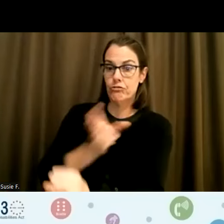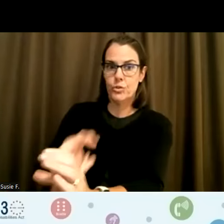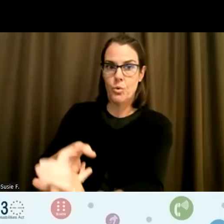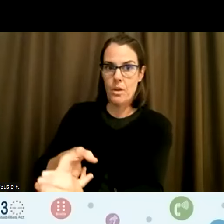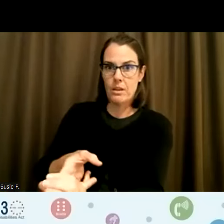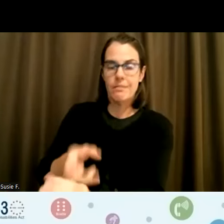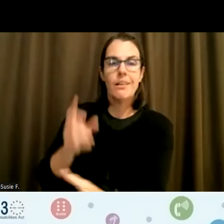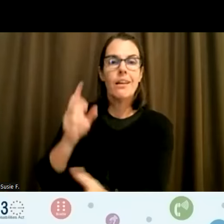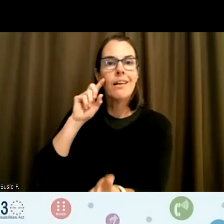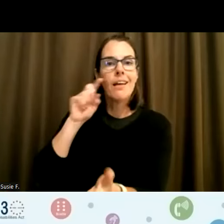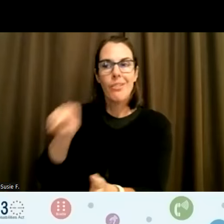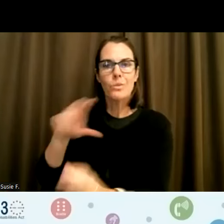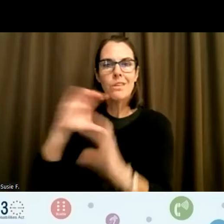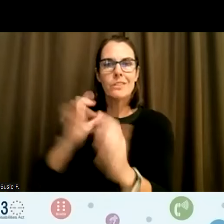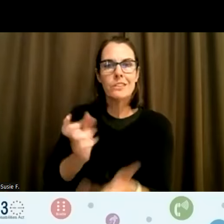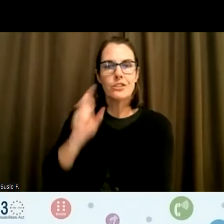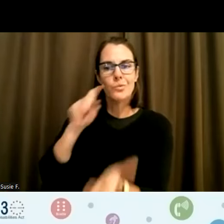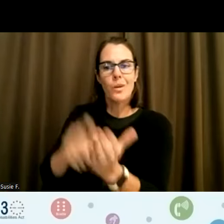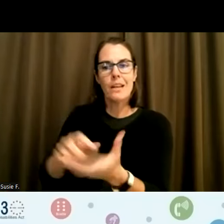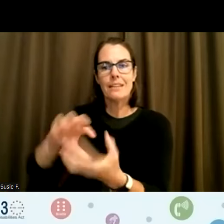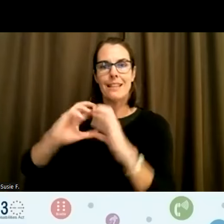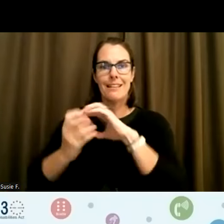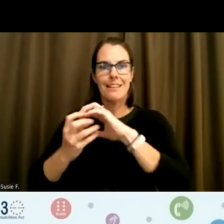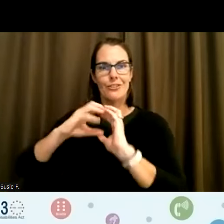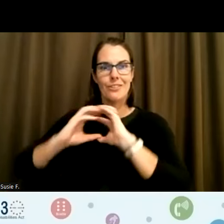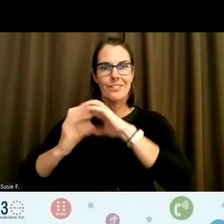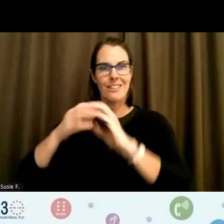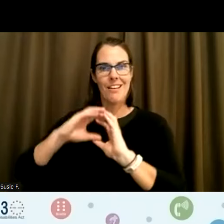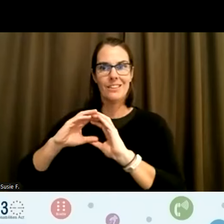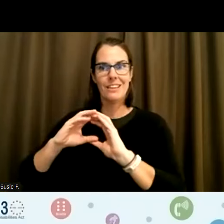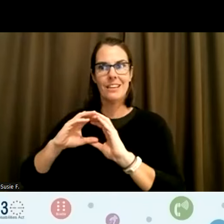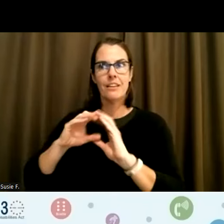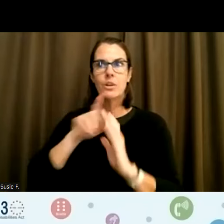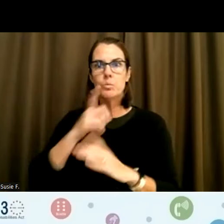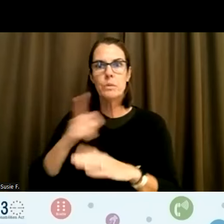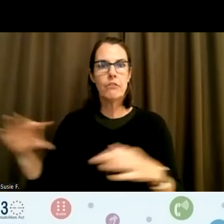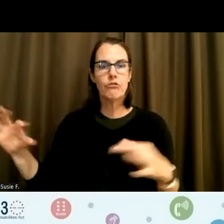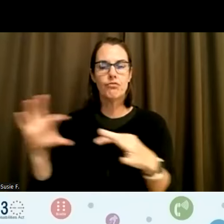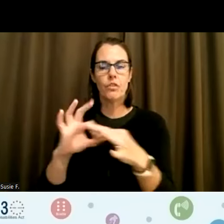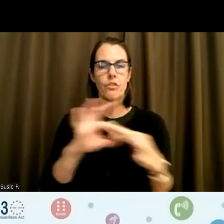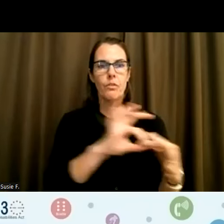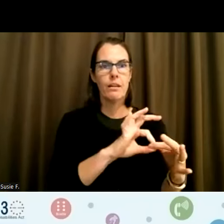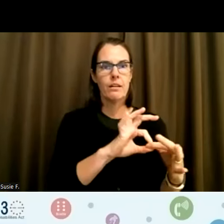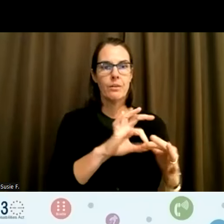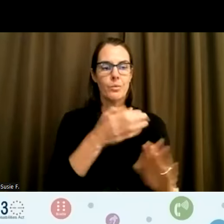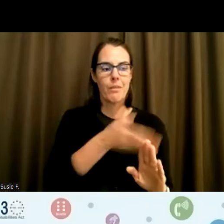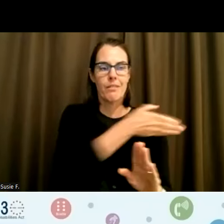intersectionality had to deal with all of these experiences that I had that didn't make sense until